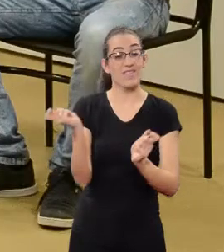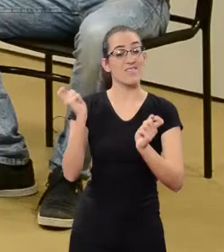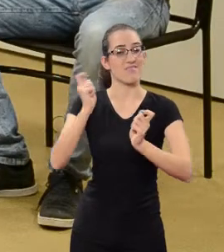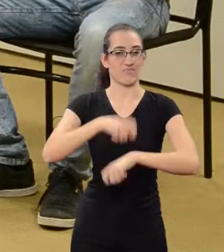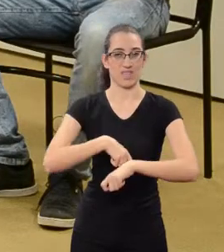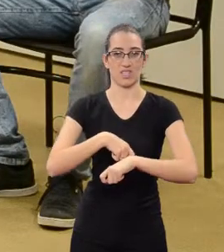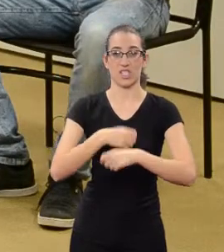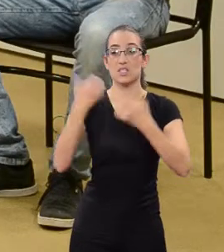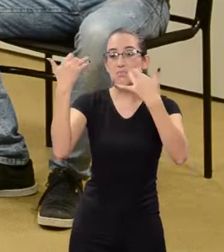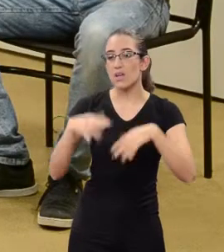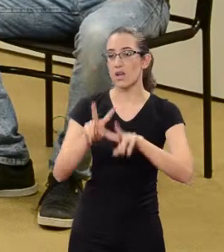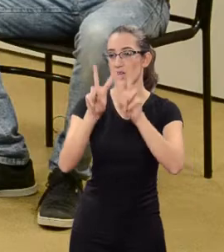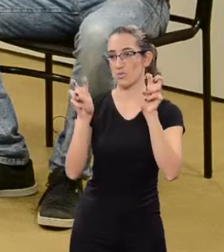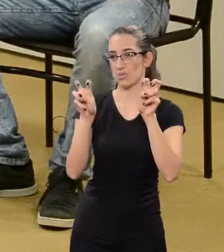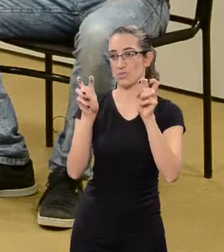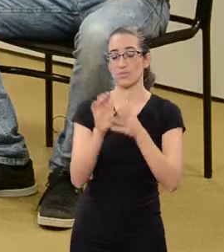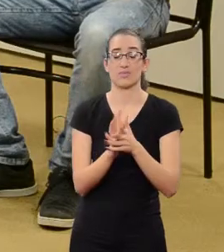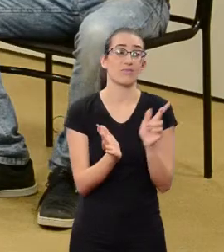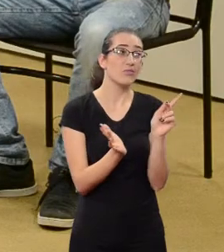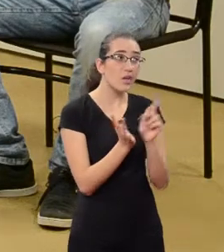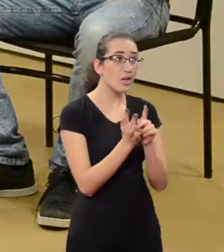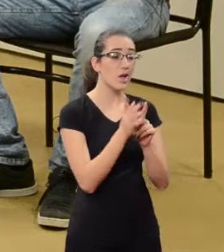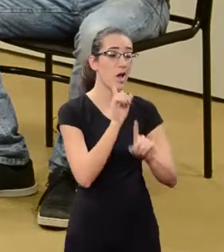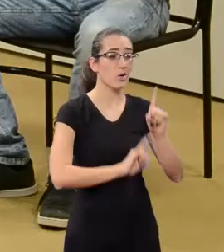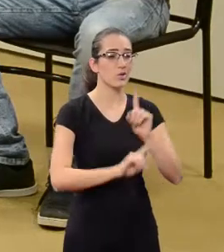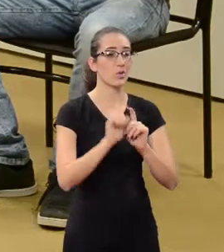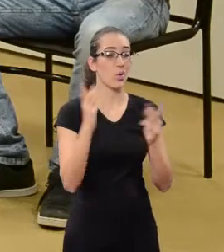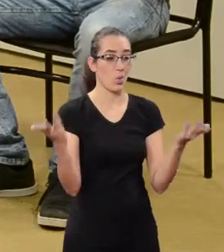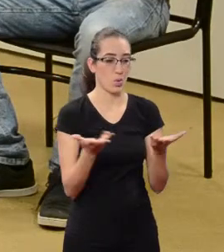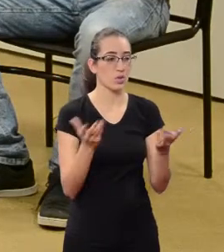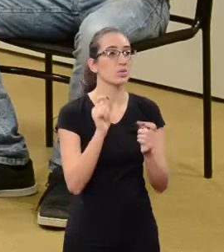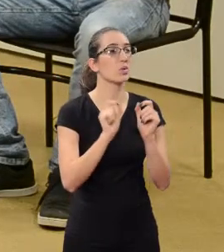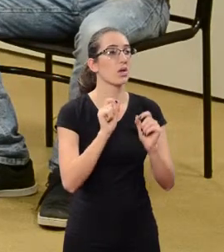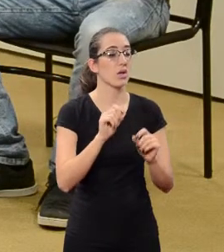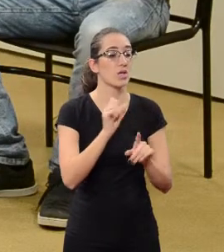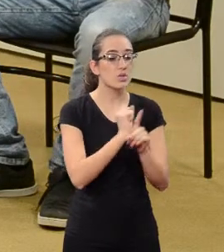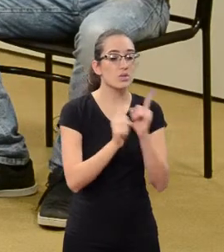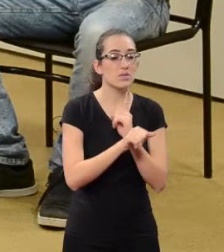We live in a society that the economic and the result rule.